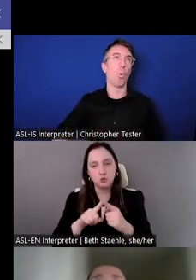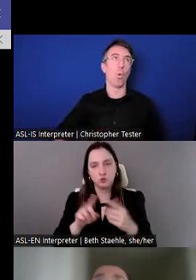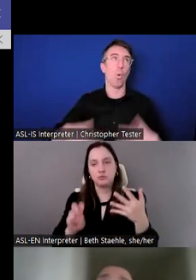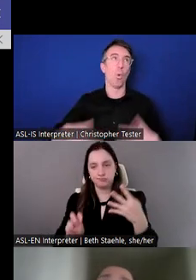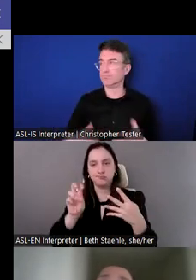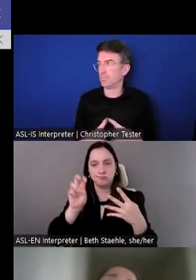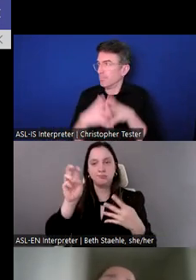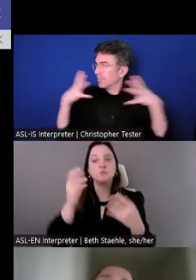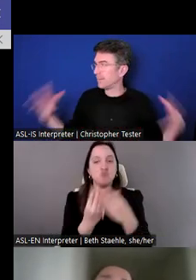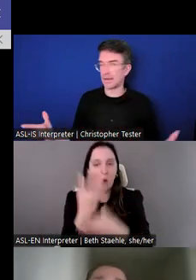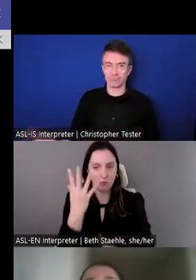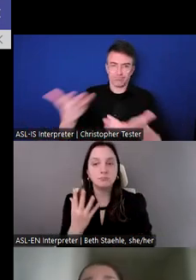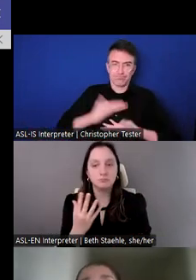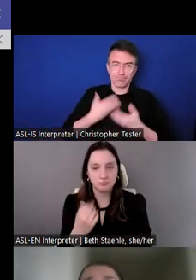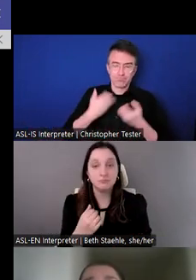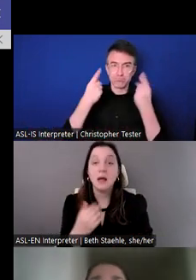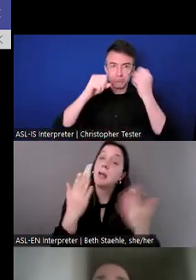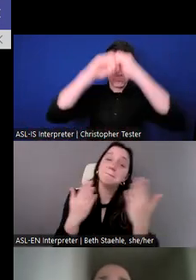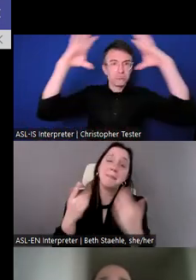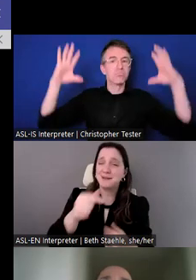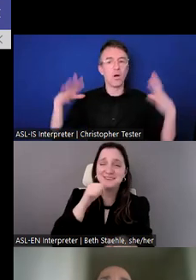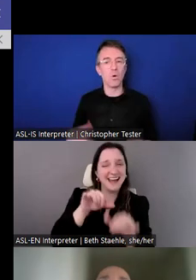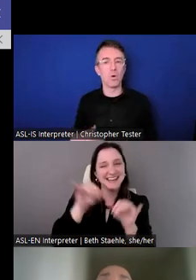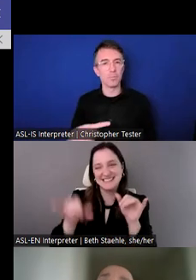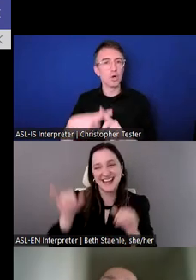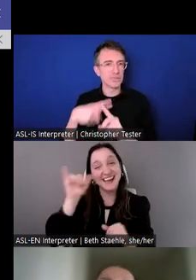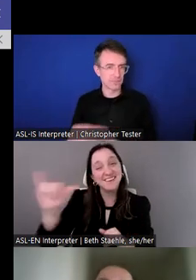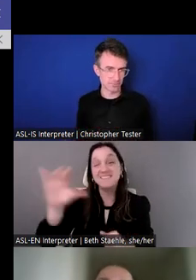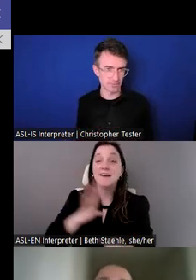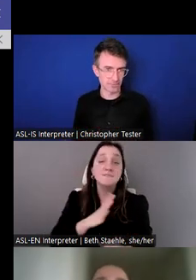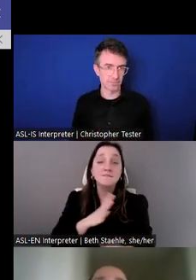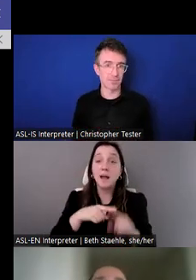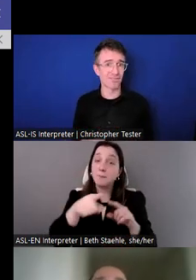It might not be a place that you stay forever, but it's certainly a good steppingstone, and